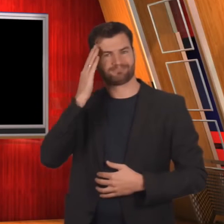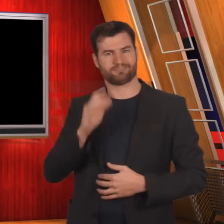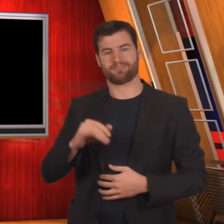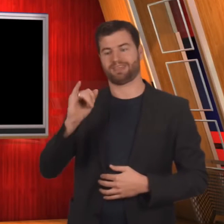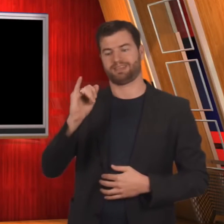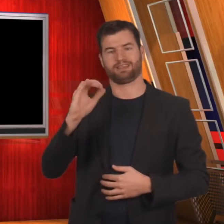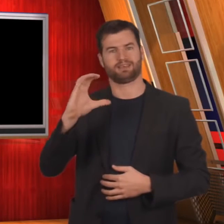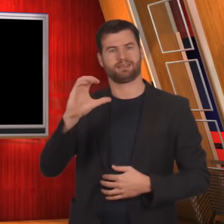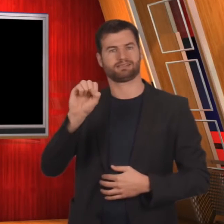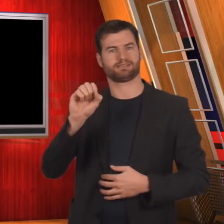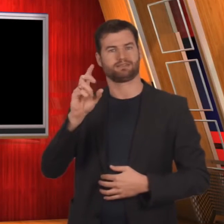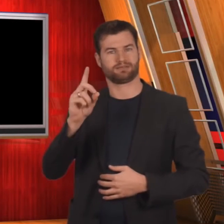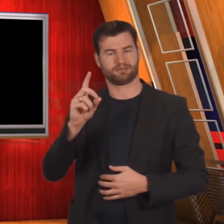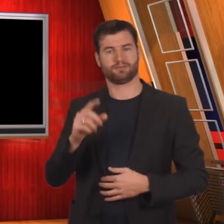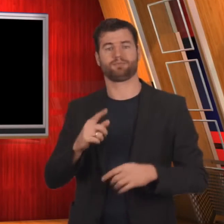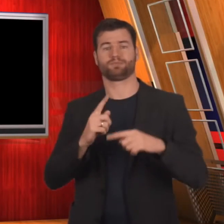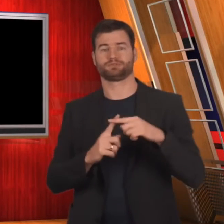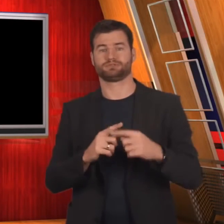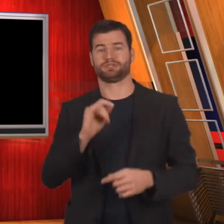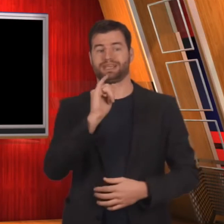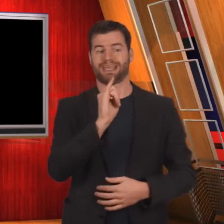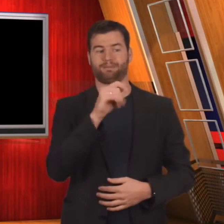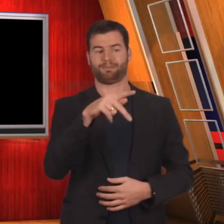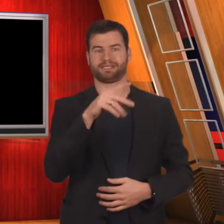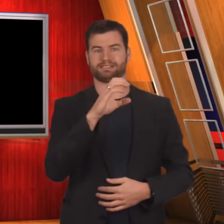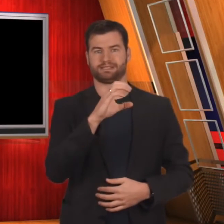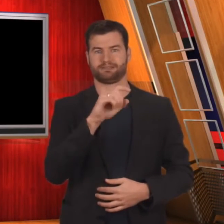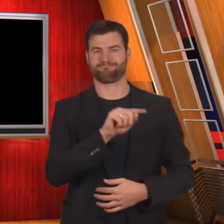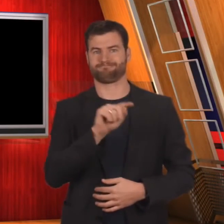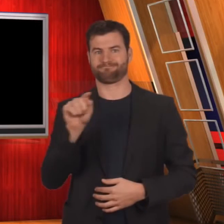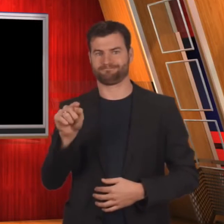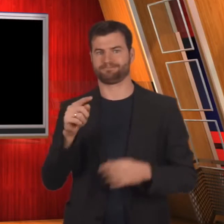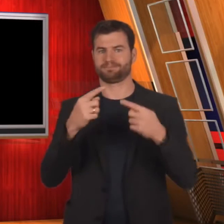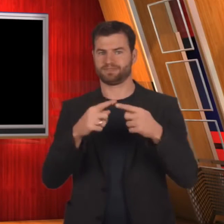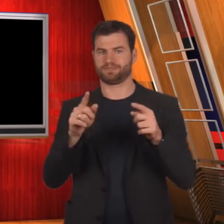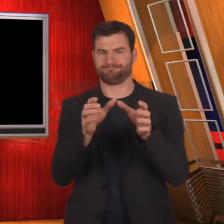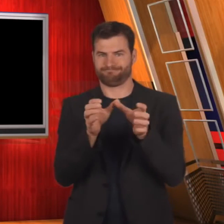As we know that the ICSD and IPC